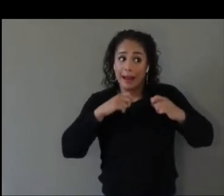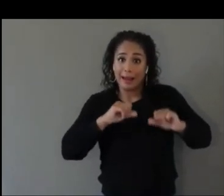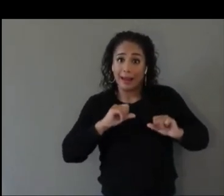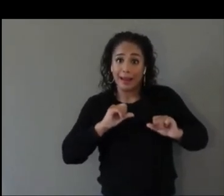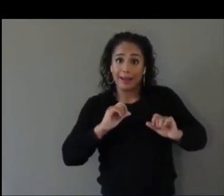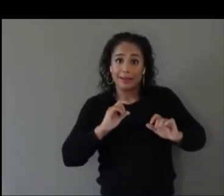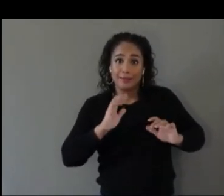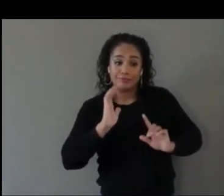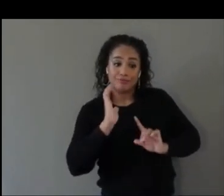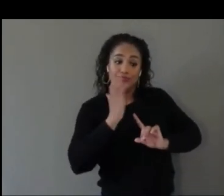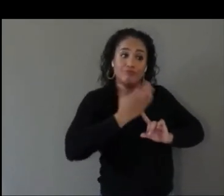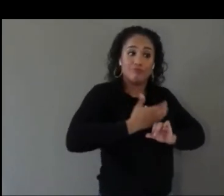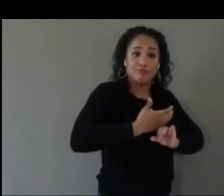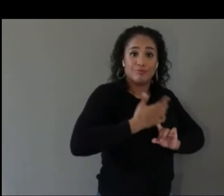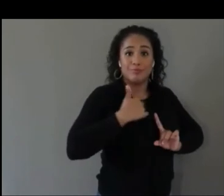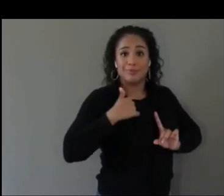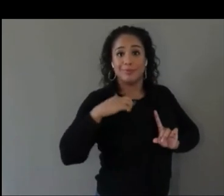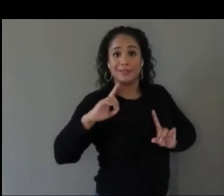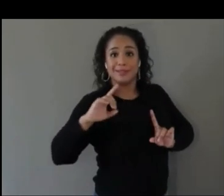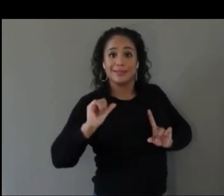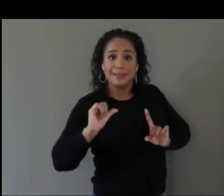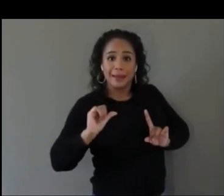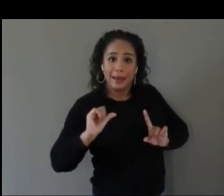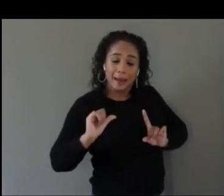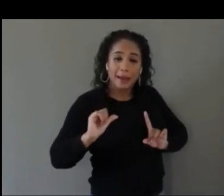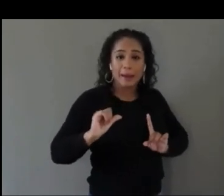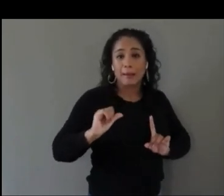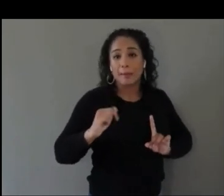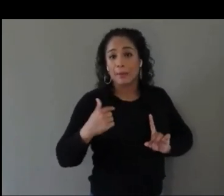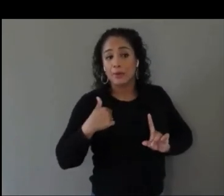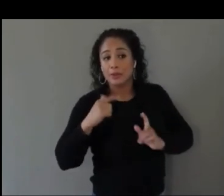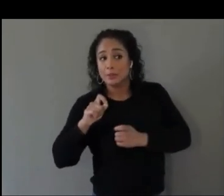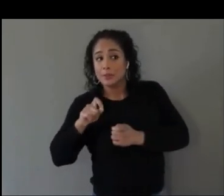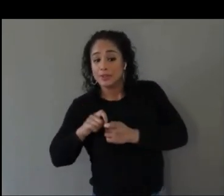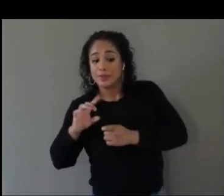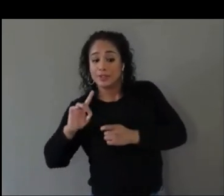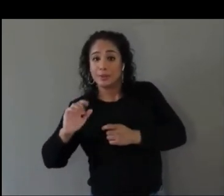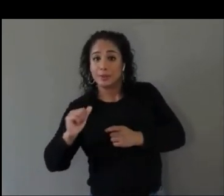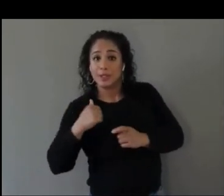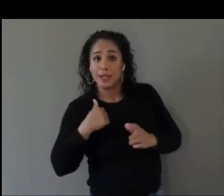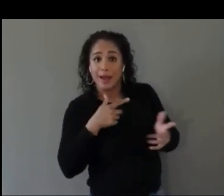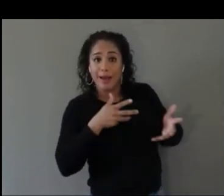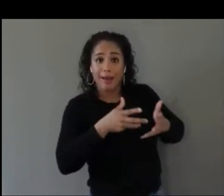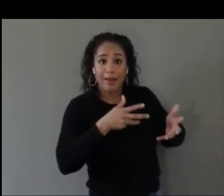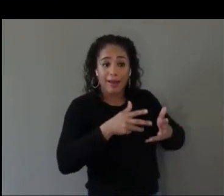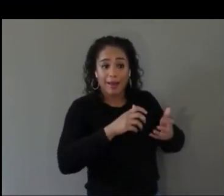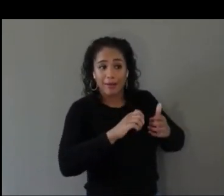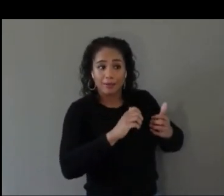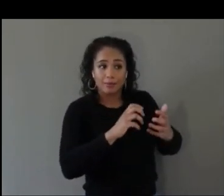a certain disability can interact with the software because the senses that are missing